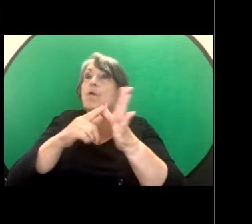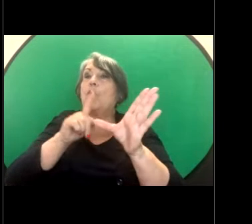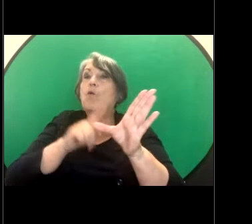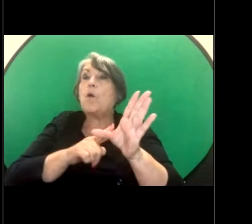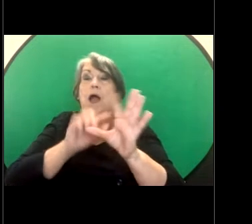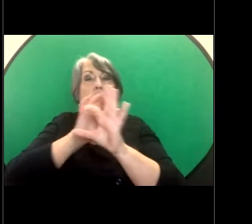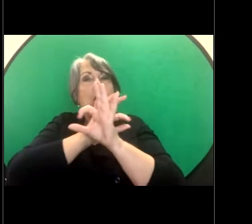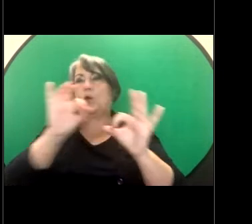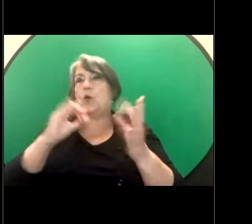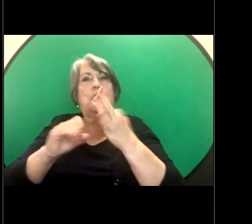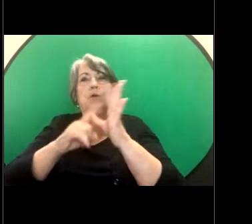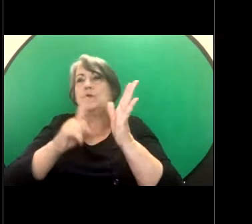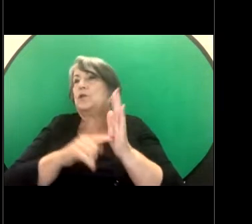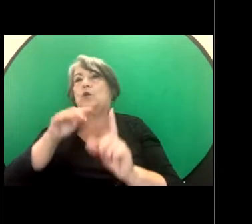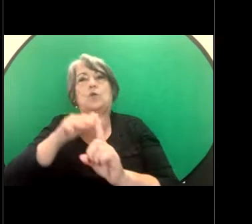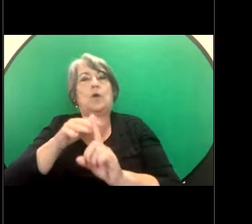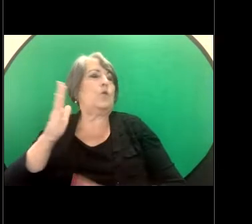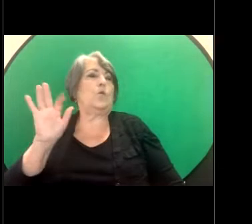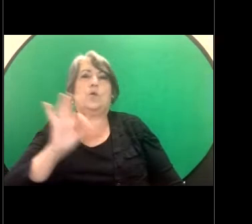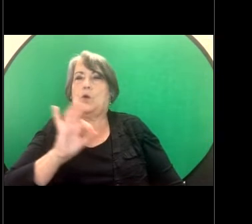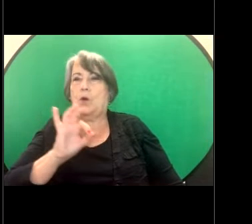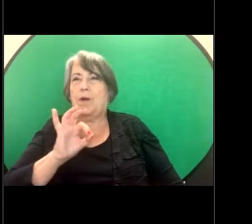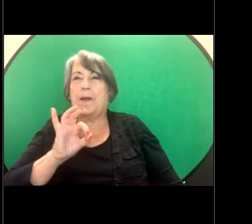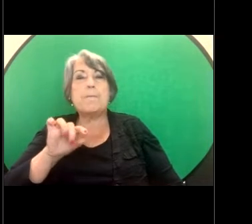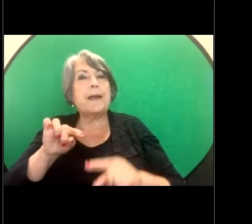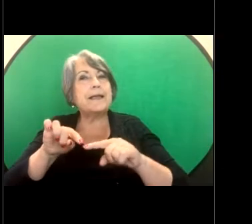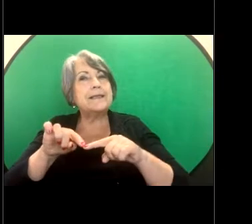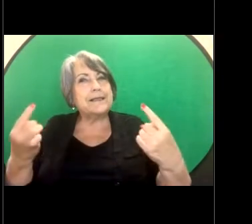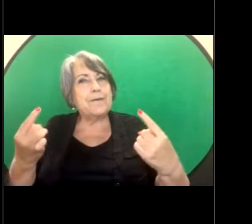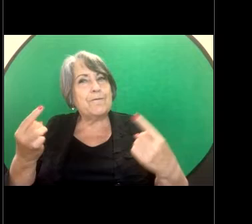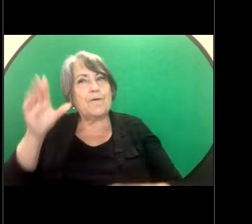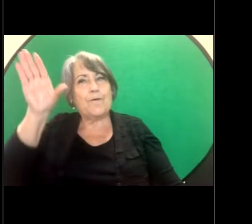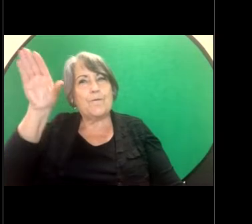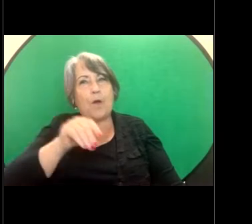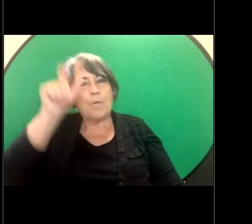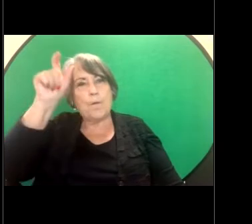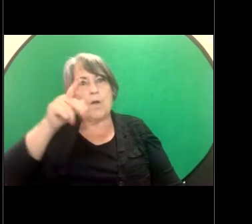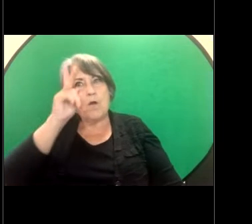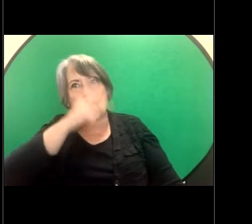harassment but that's very different to a person making repeated requests for dates